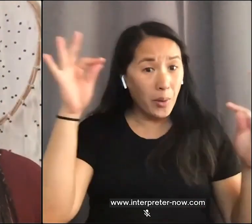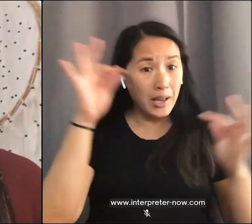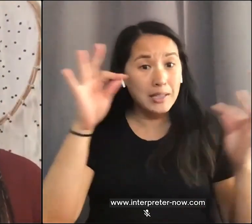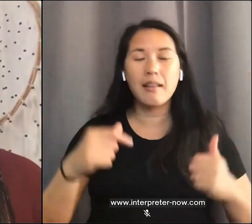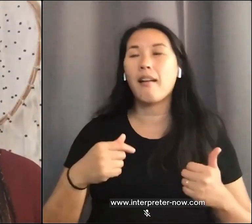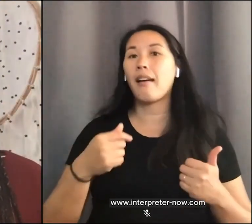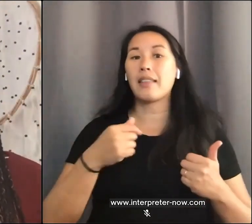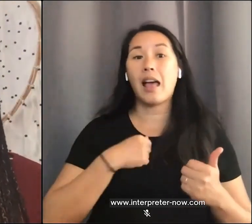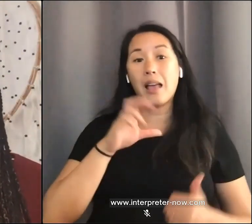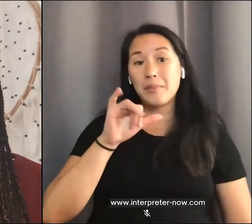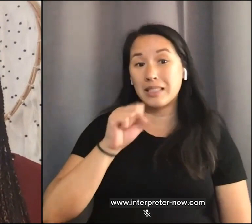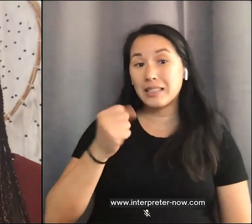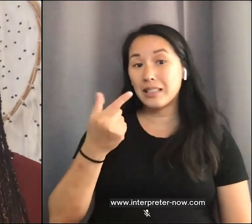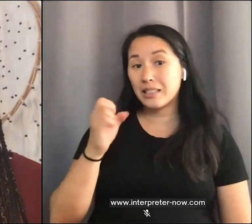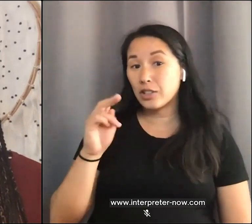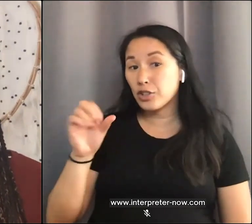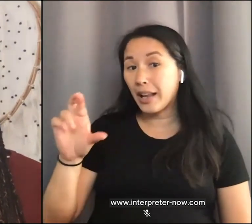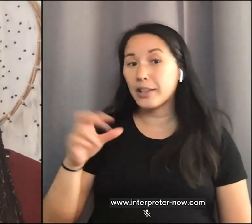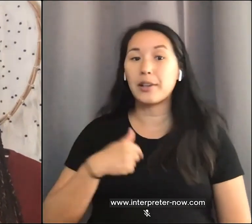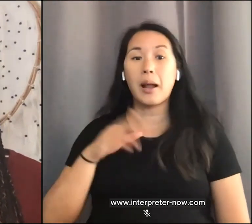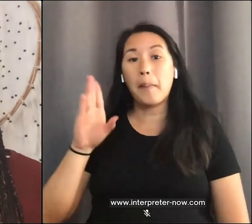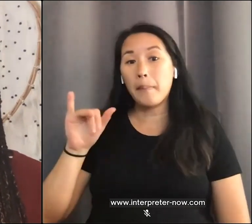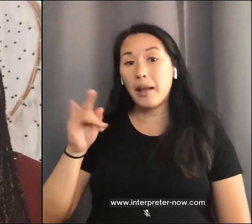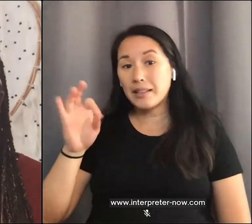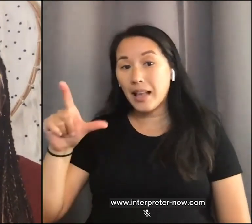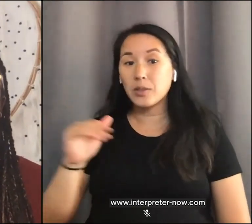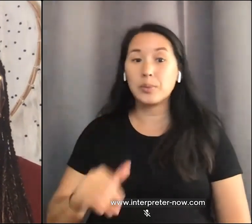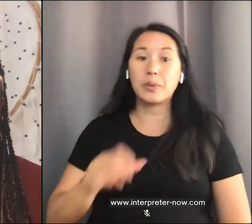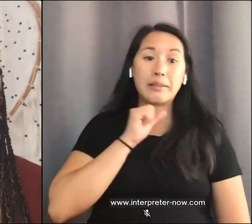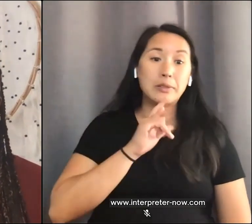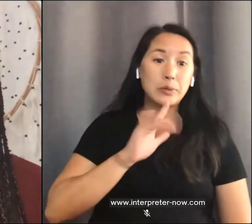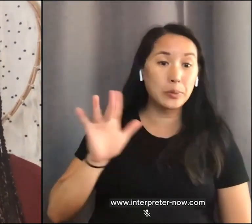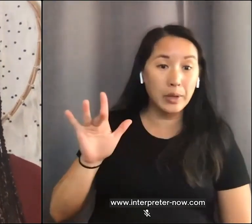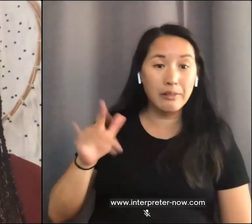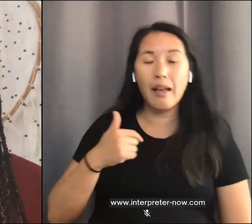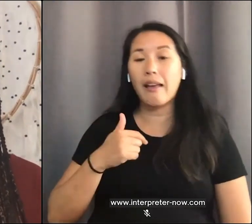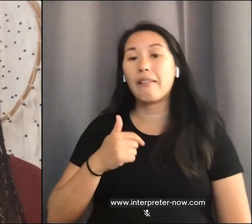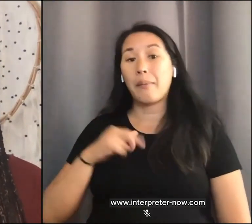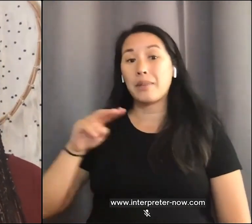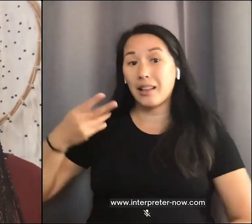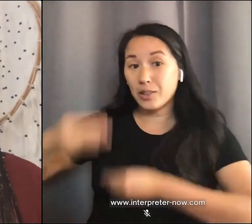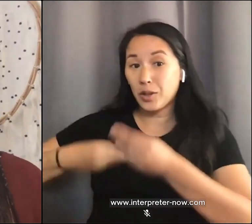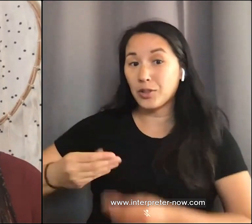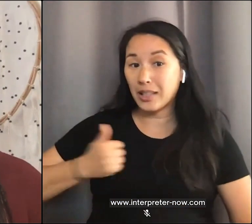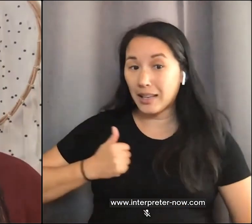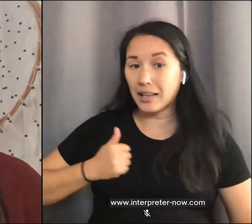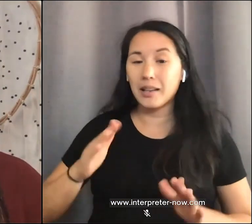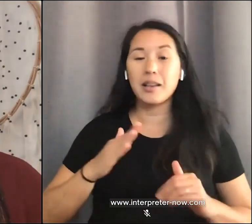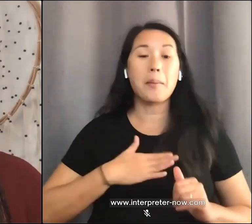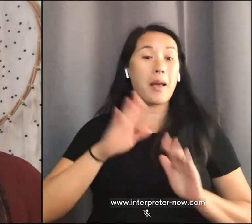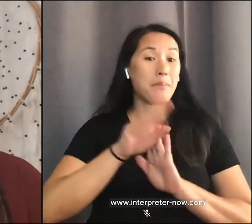that I'm bisexual, 25 years old, second-generation Canadian. My background is Jamaican. I grew